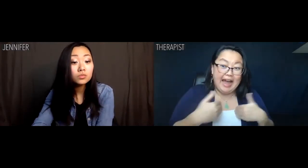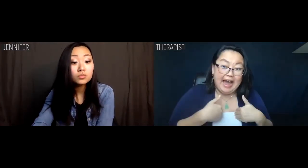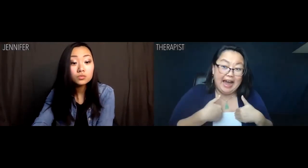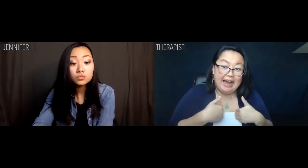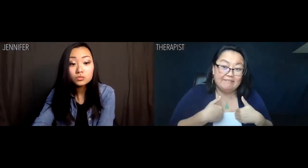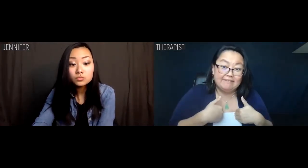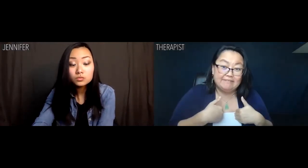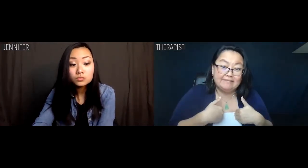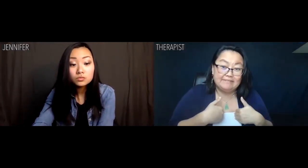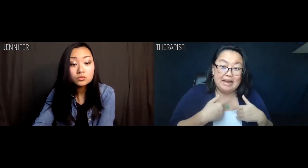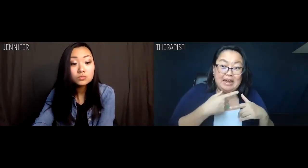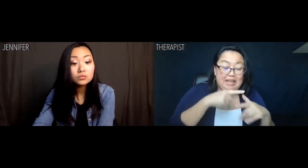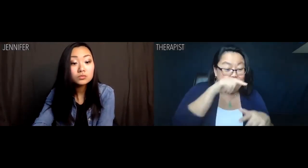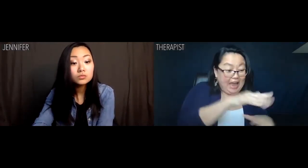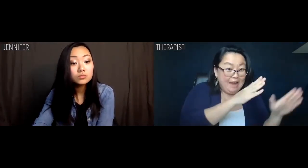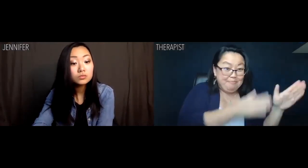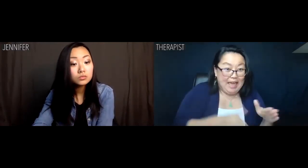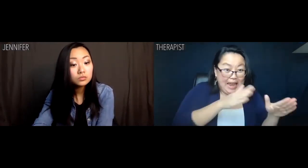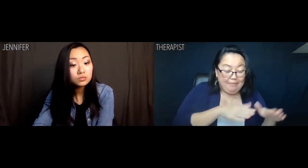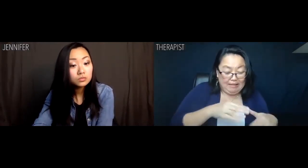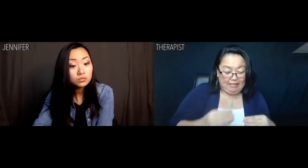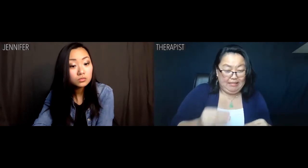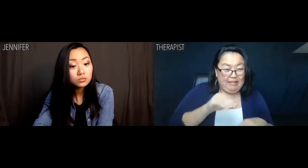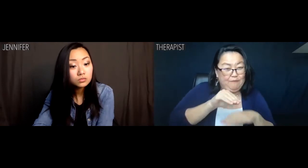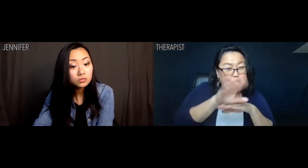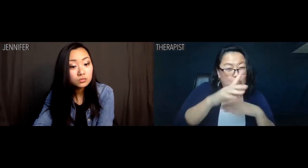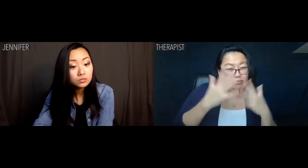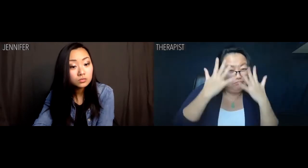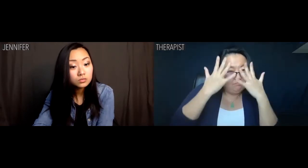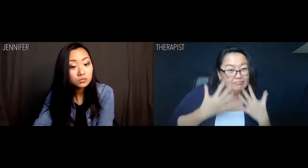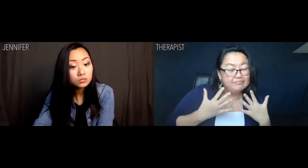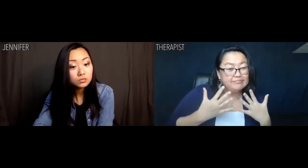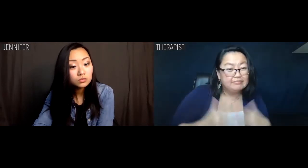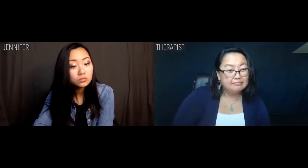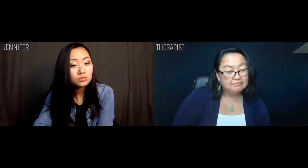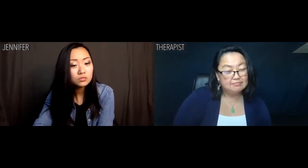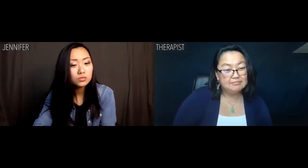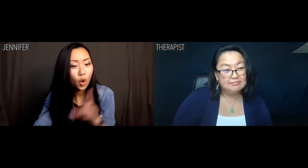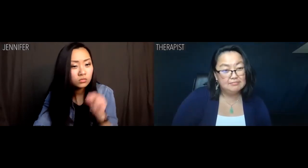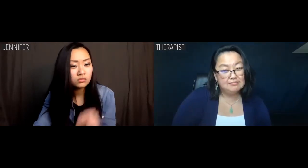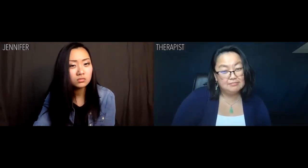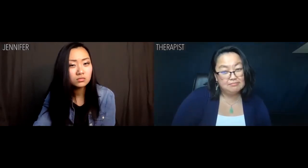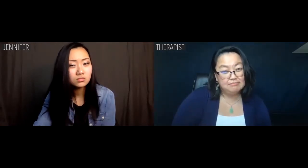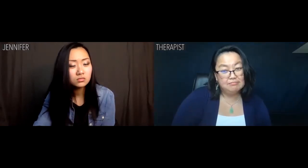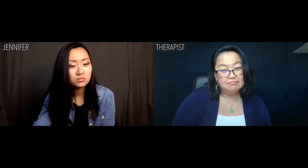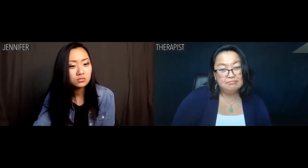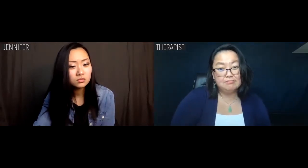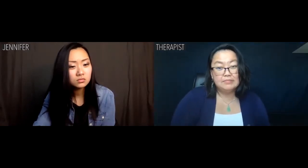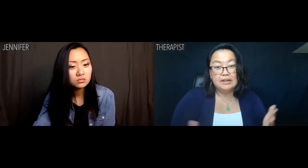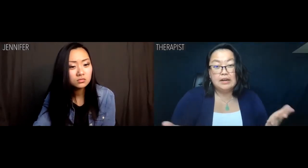but that plan is making you miserable. Jennifer: No.